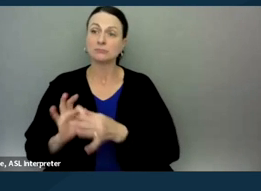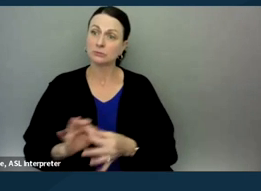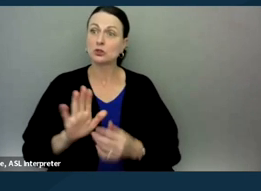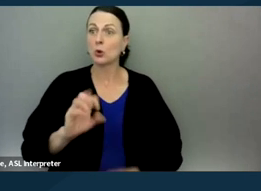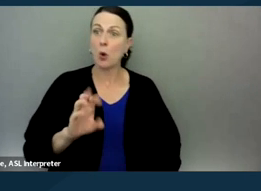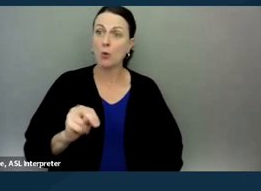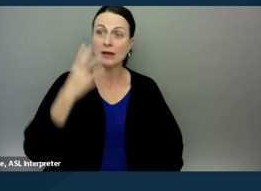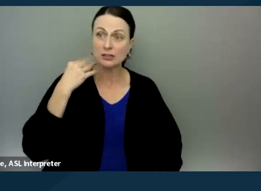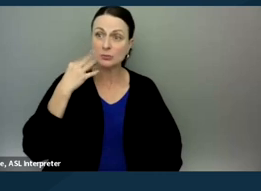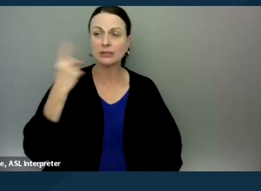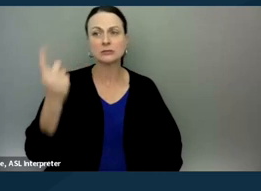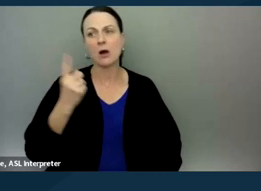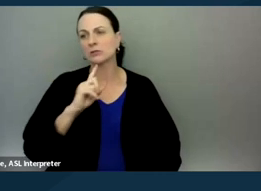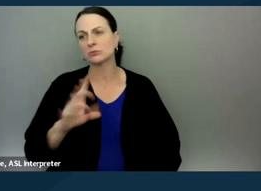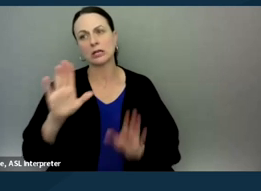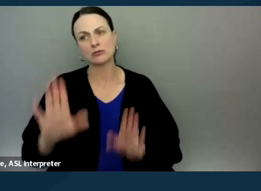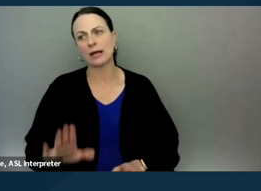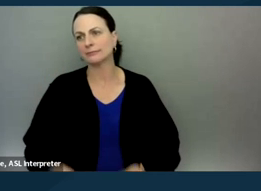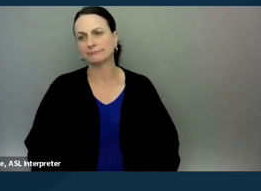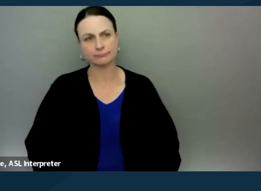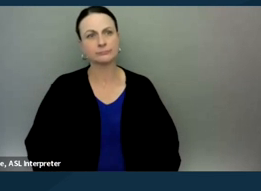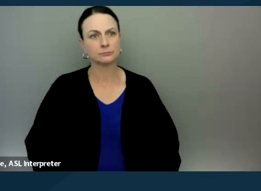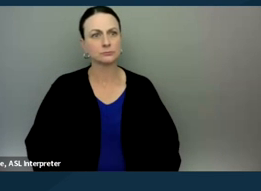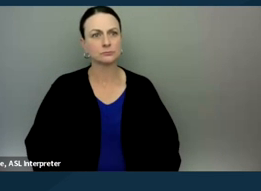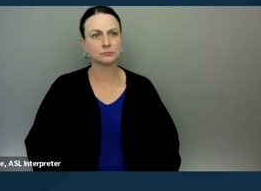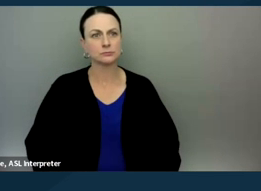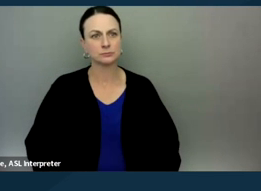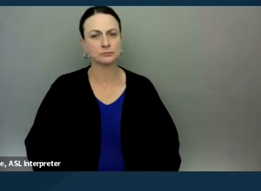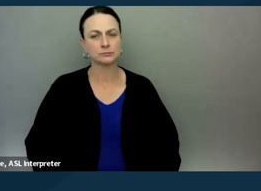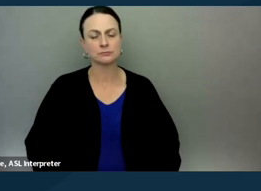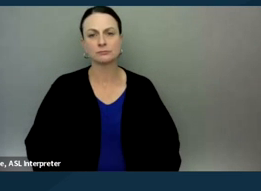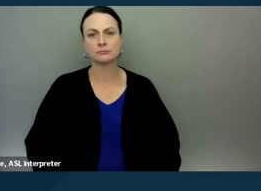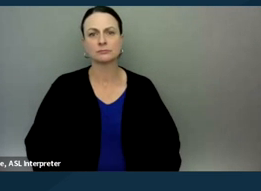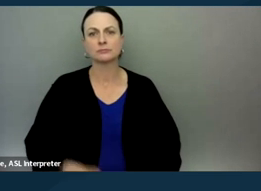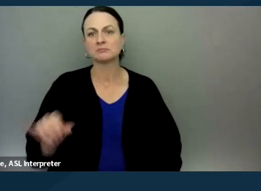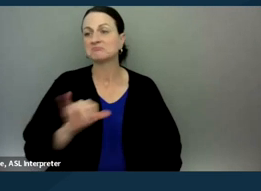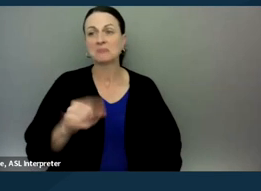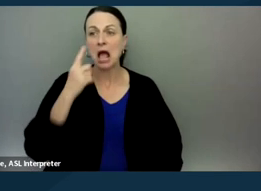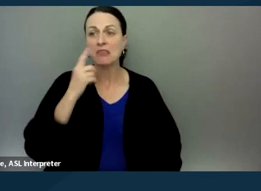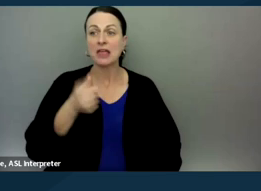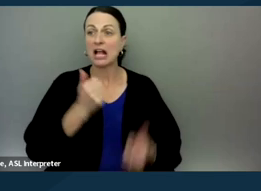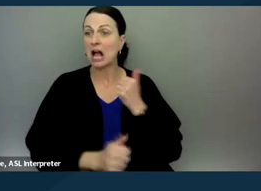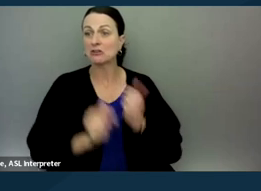that is always really great. Again, similarly saying, "I think that under the law your child's behavior was